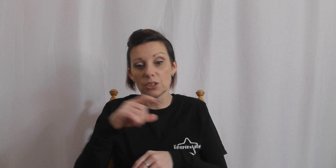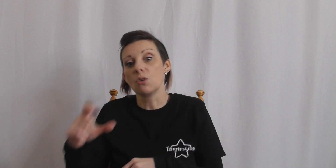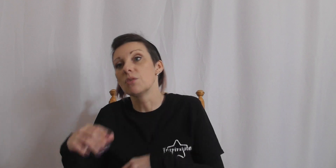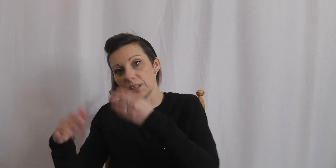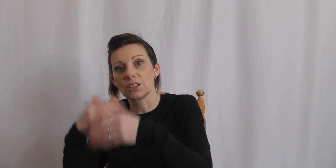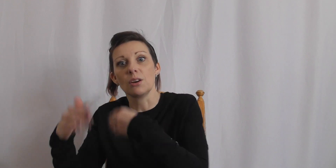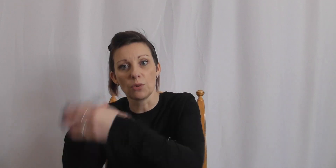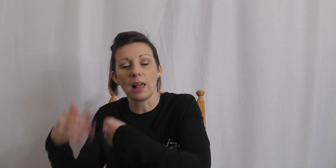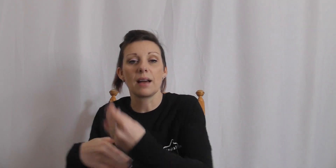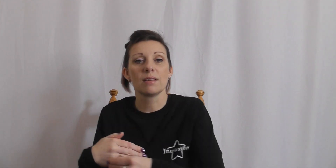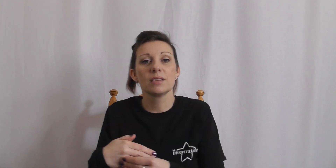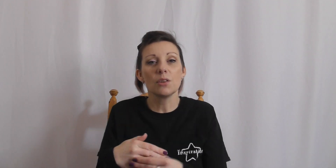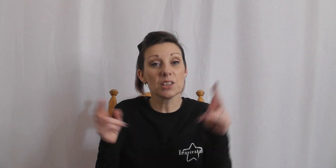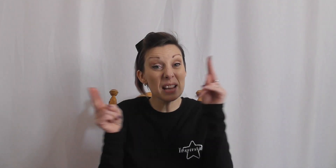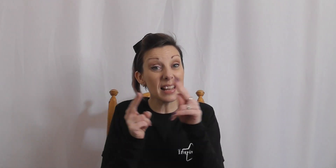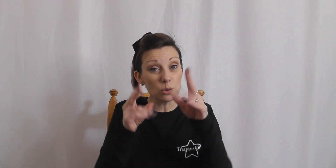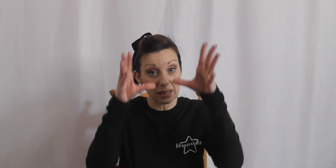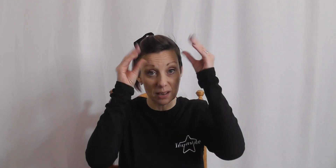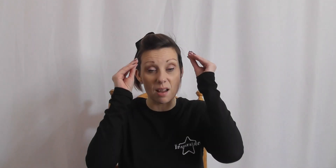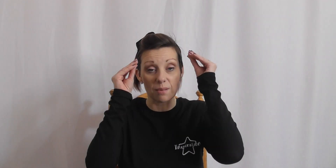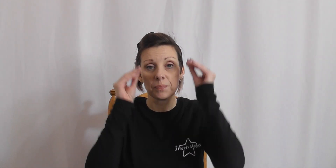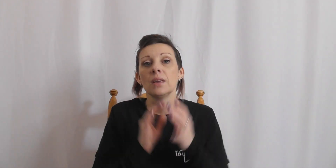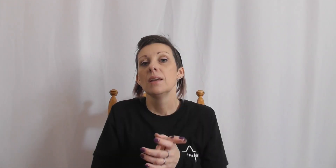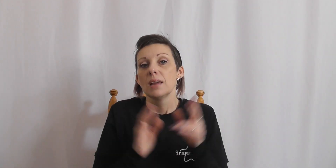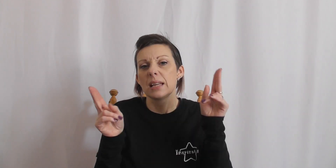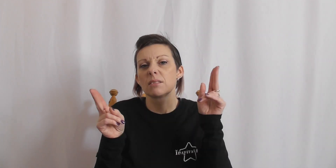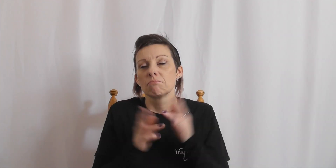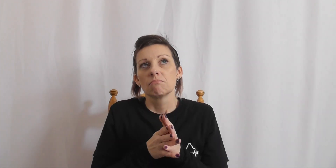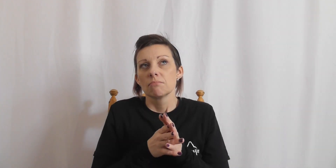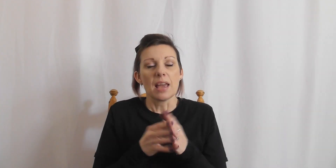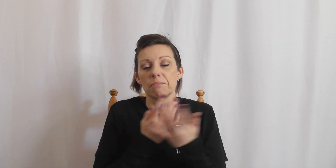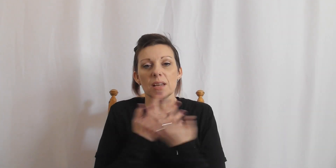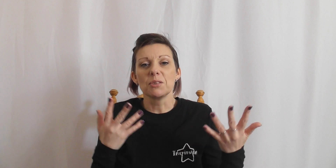chorus and it just goes on like that. So there's only a little bit to learn and it's yeah it's not